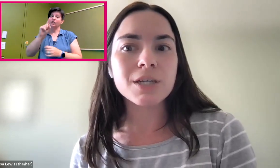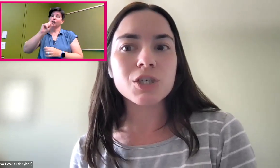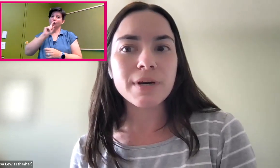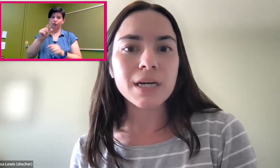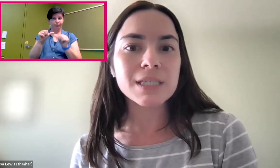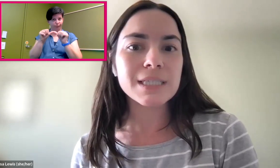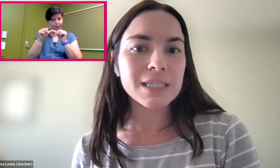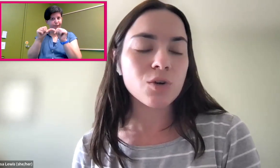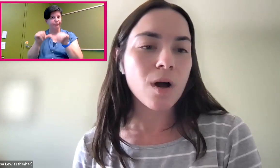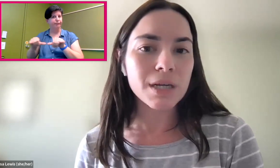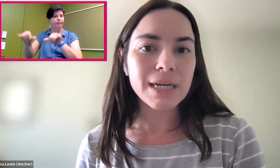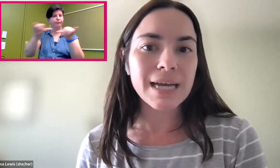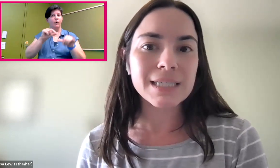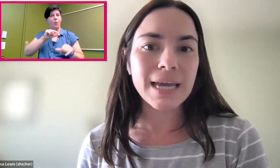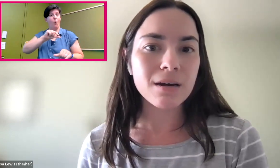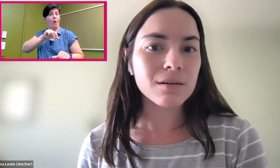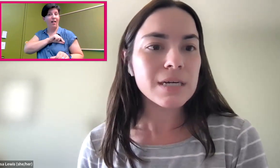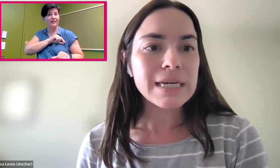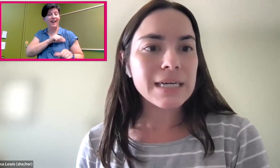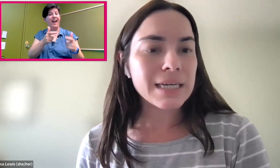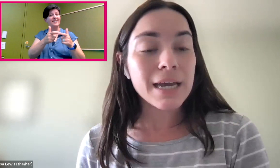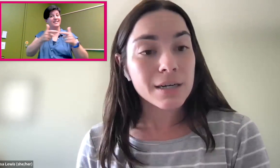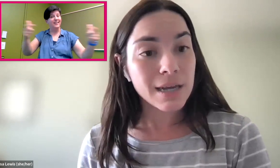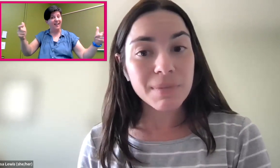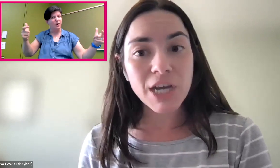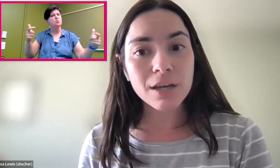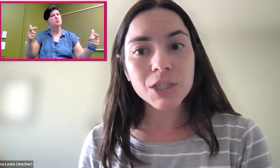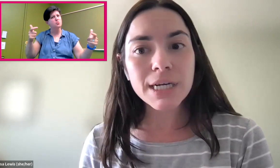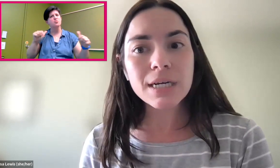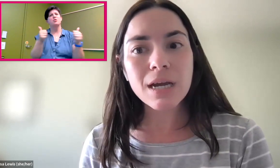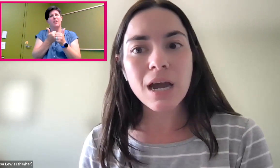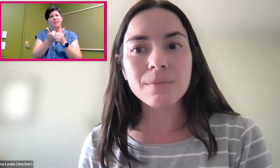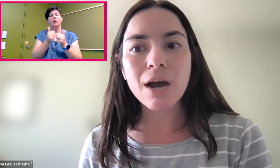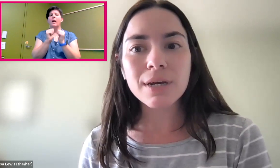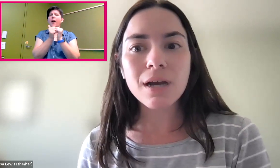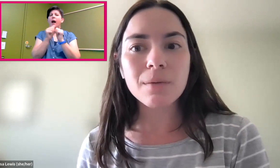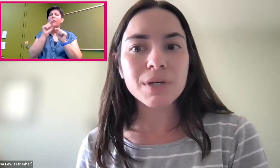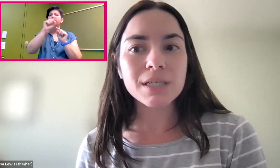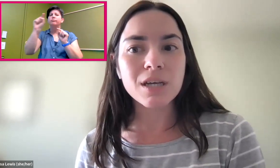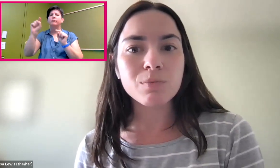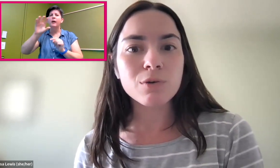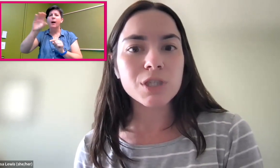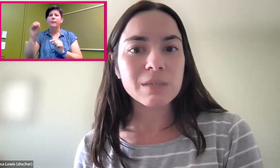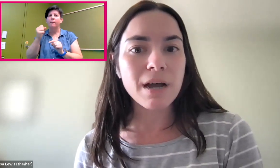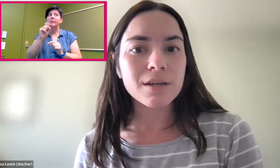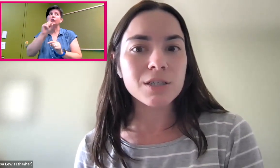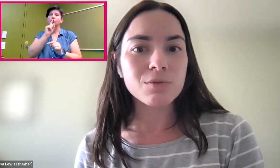ensuring consistent quality at scale can be challenging. How can companies approach this balance